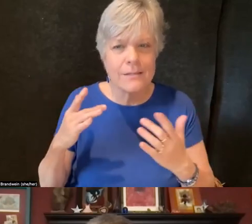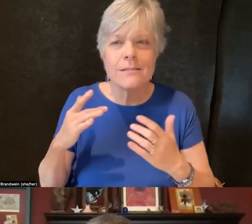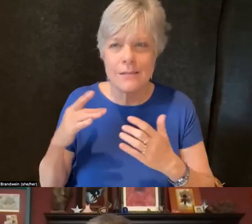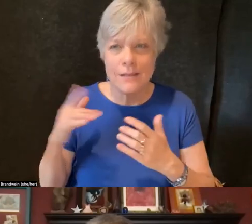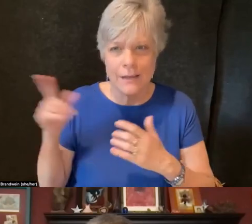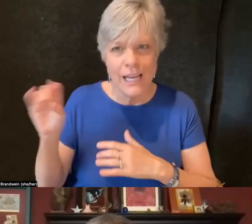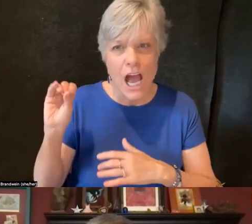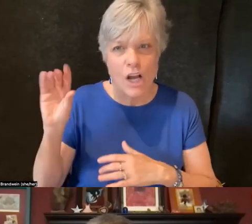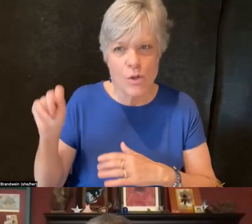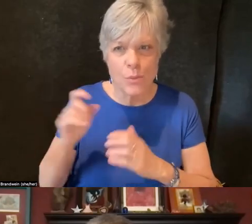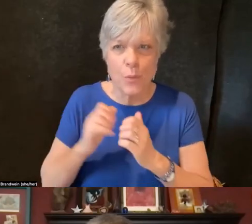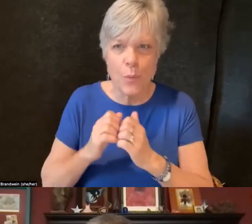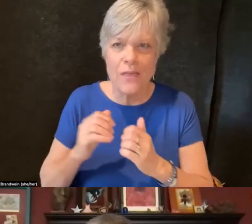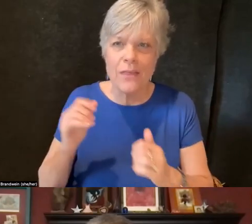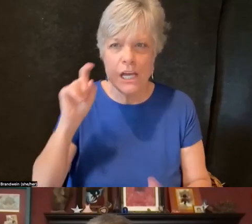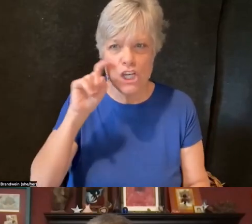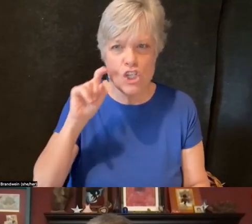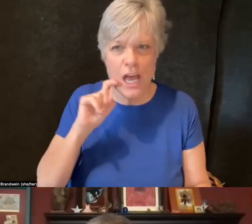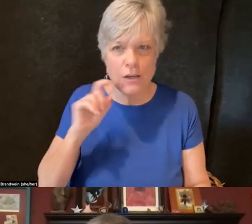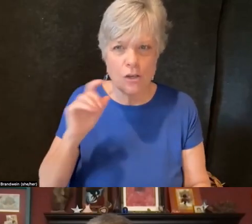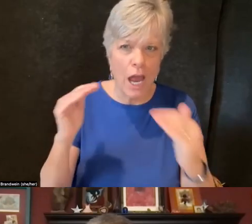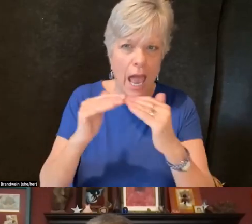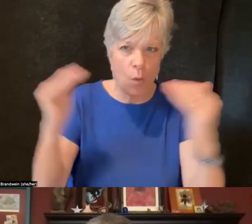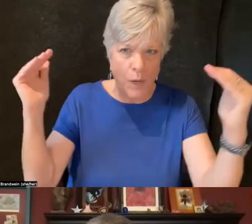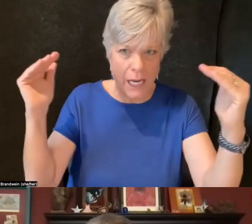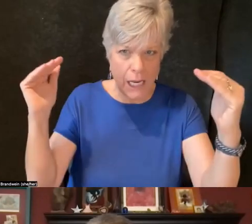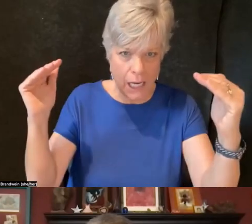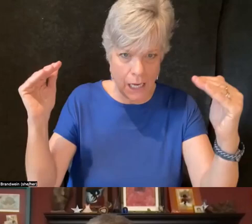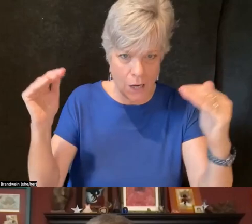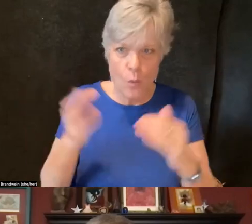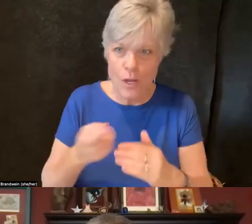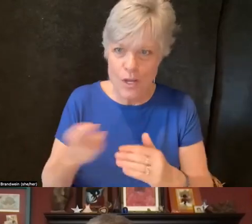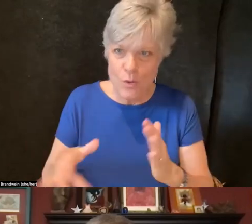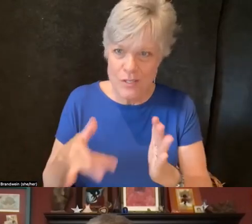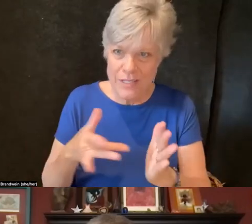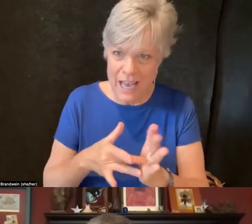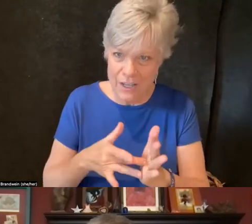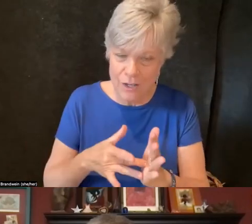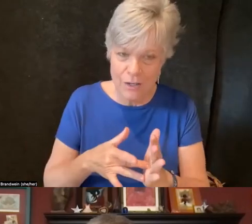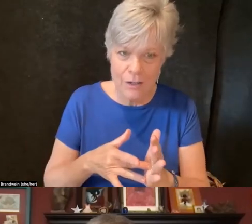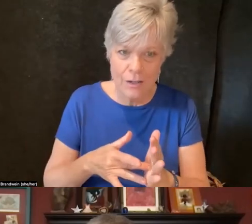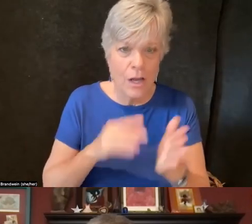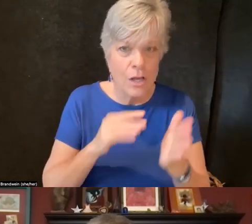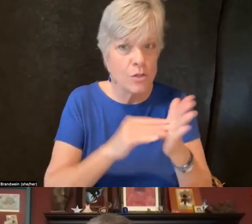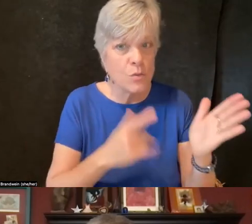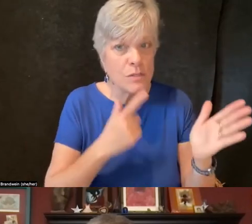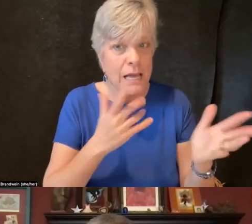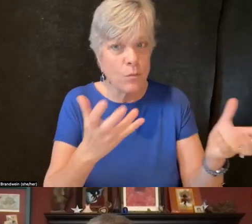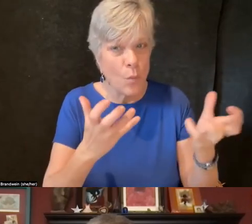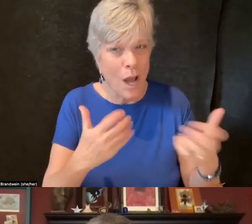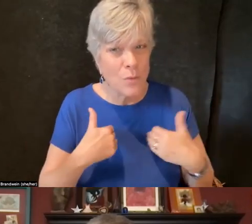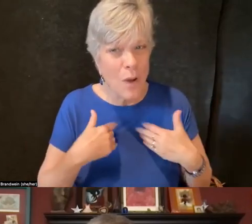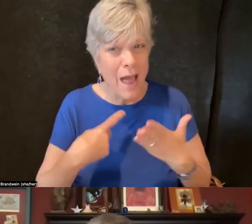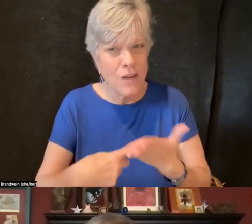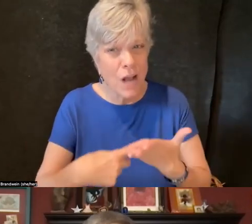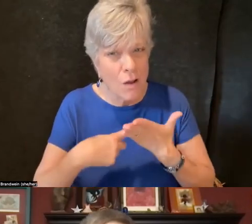Students have expressed, for instance, we want to have conversations and events centered